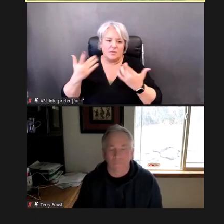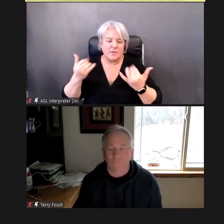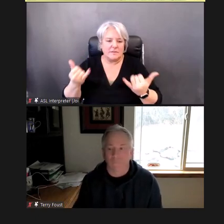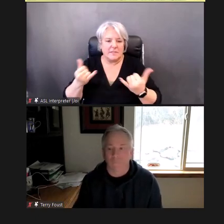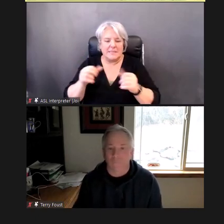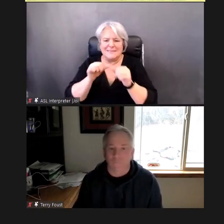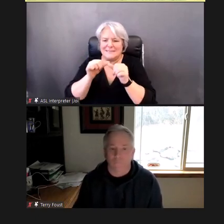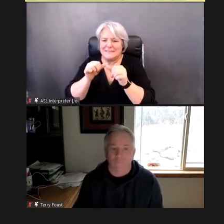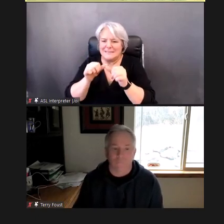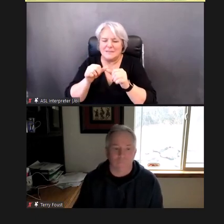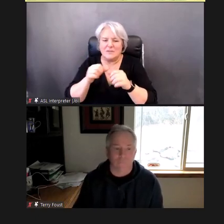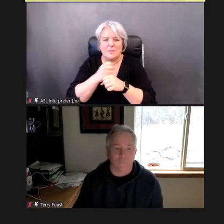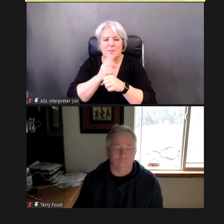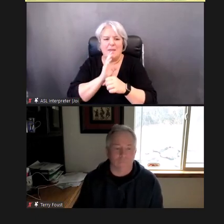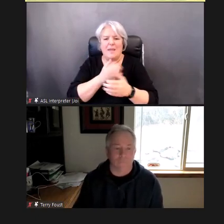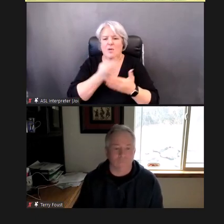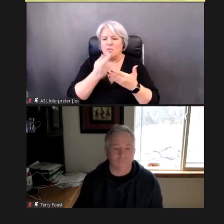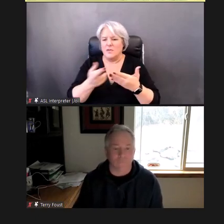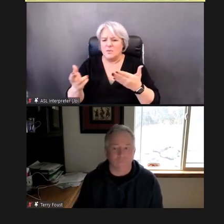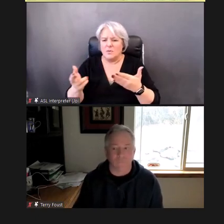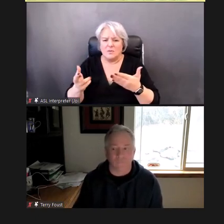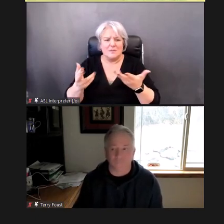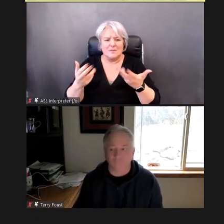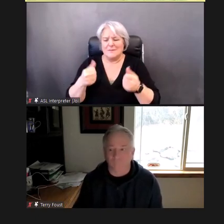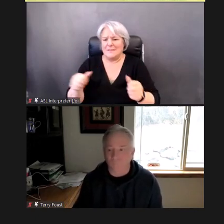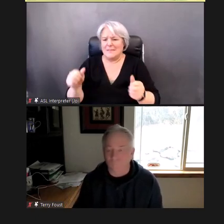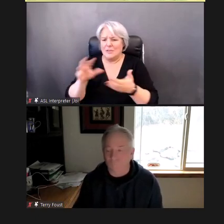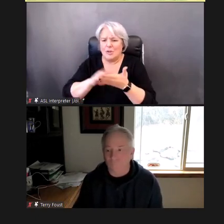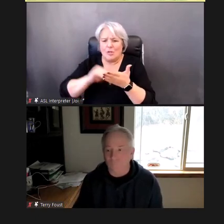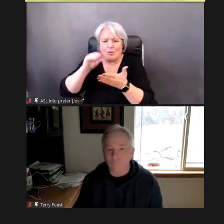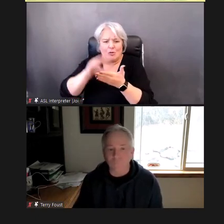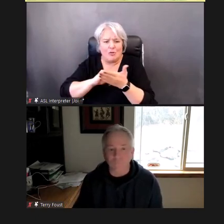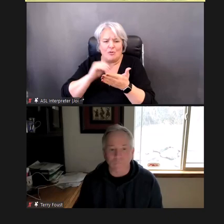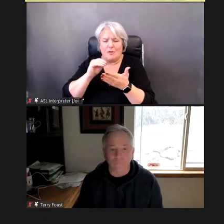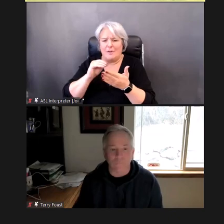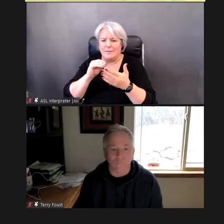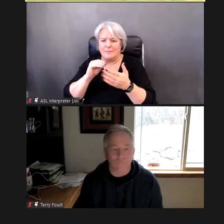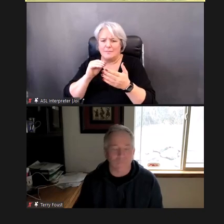and, other learning opportunities like this one available, to staff